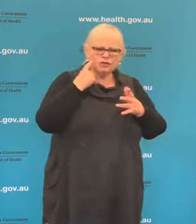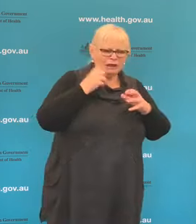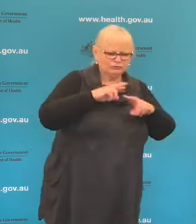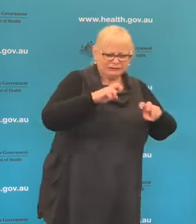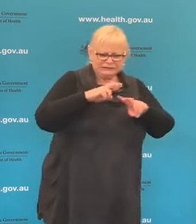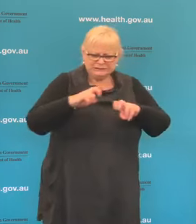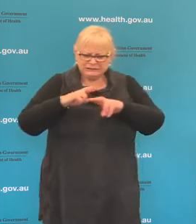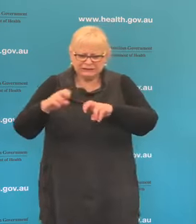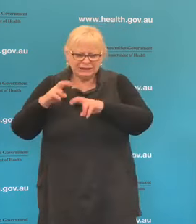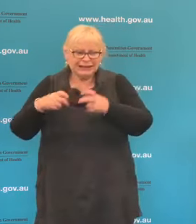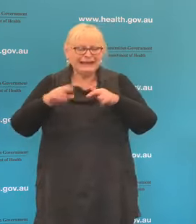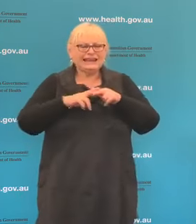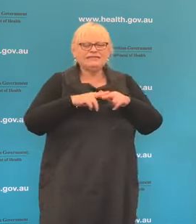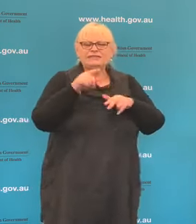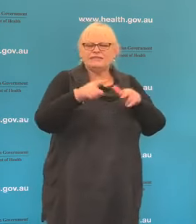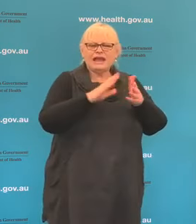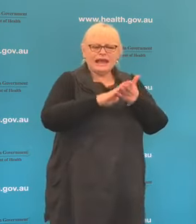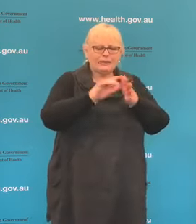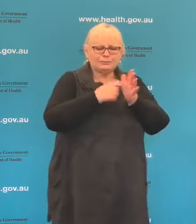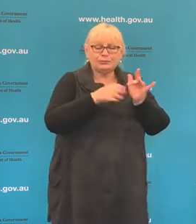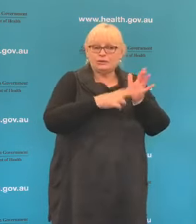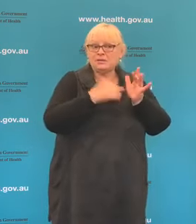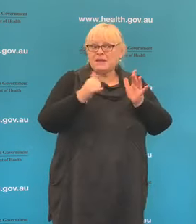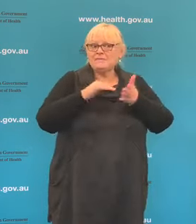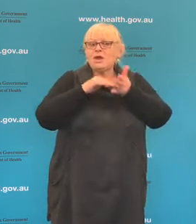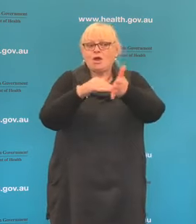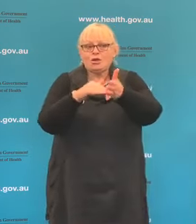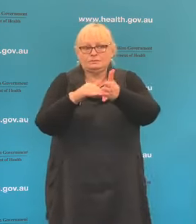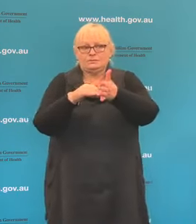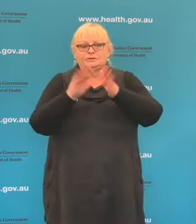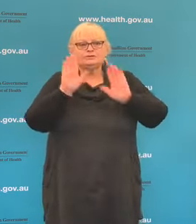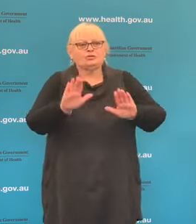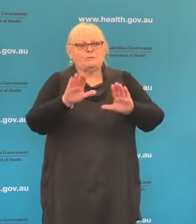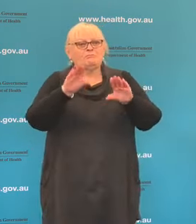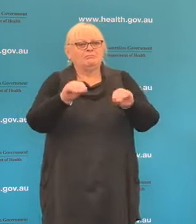anticoagulant drugs like heparin have a place in the treatment of this disease